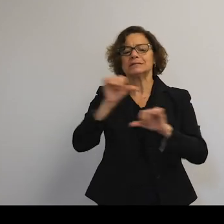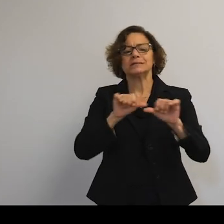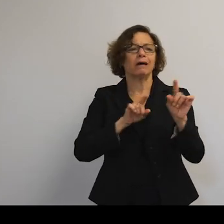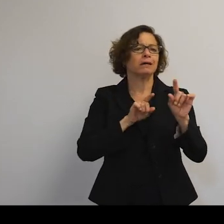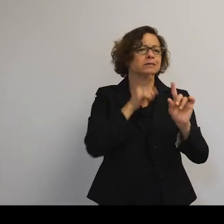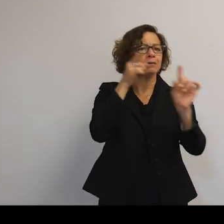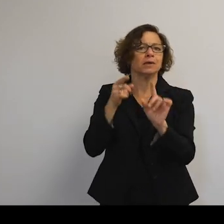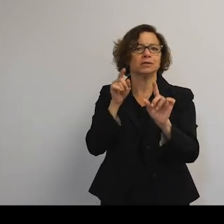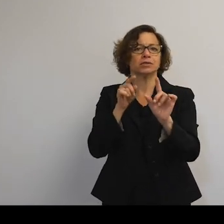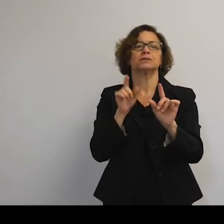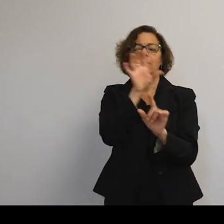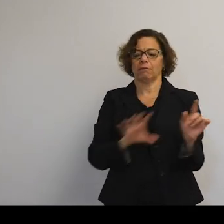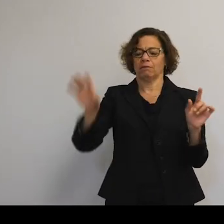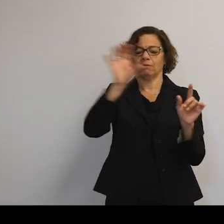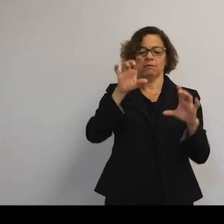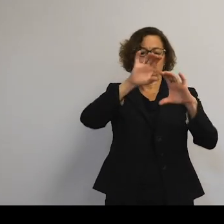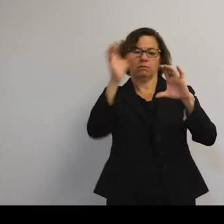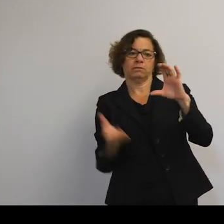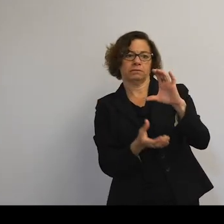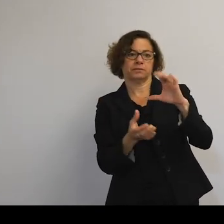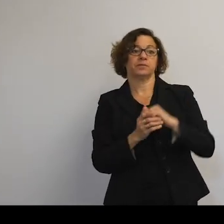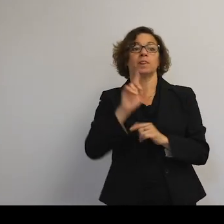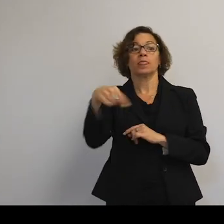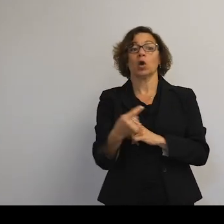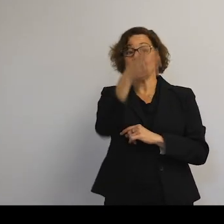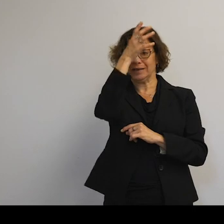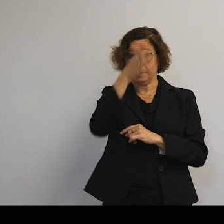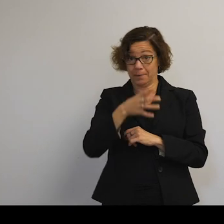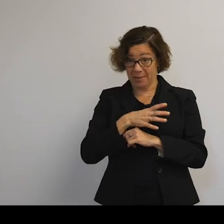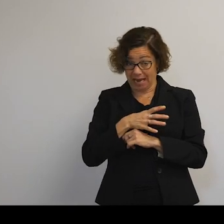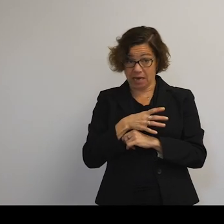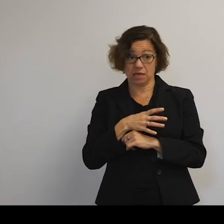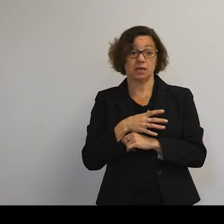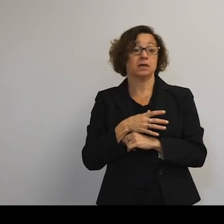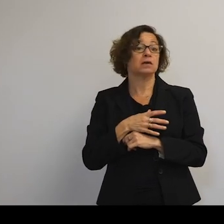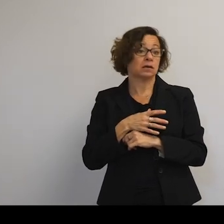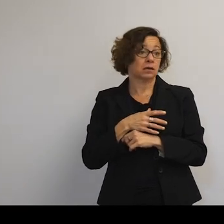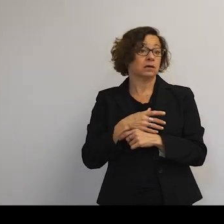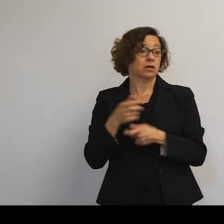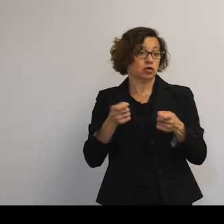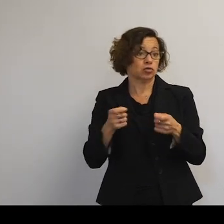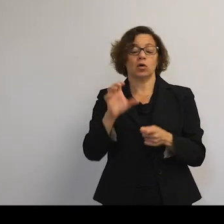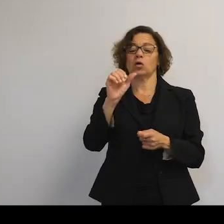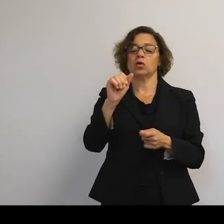all go to low Earth orbit. The only manned space flight ever to leave low Earth orbit were the Apollo missions, OK?